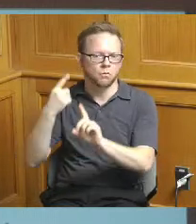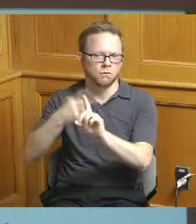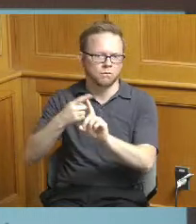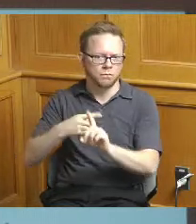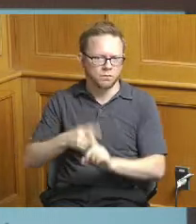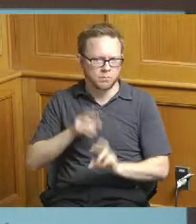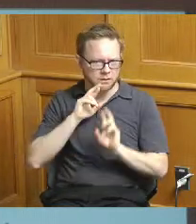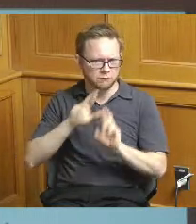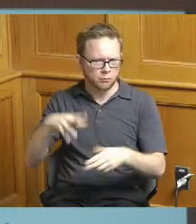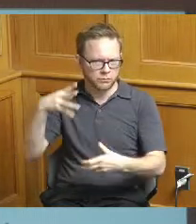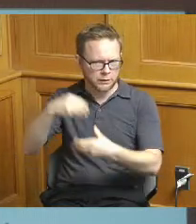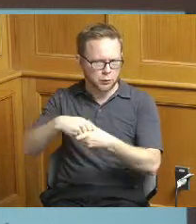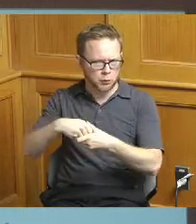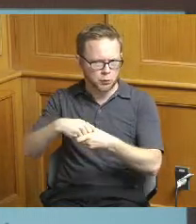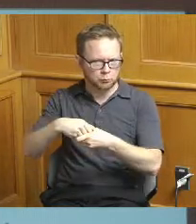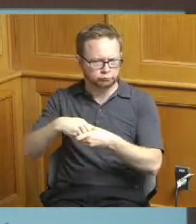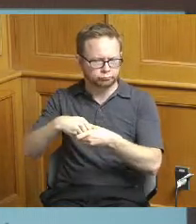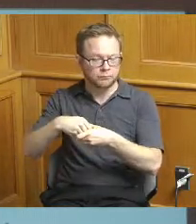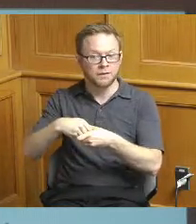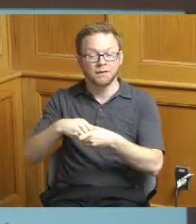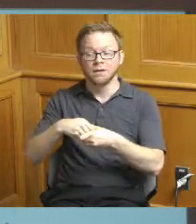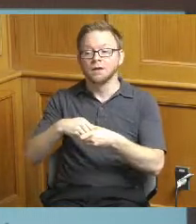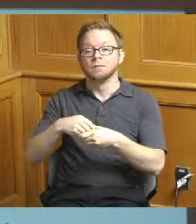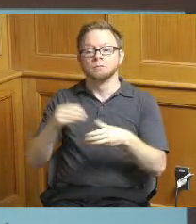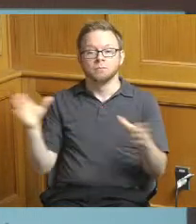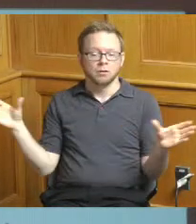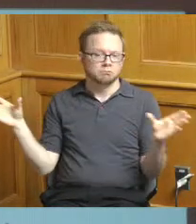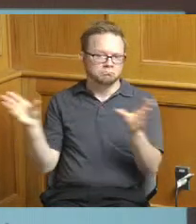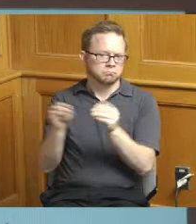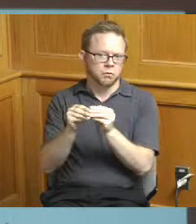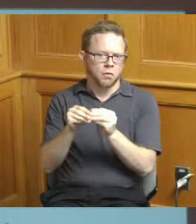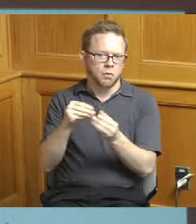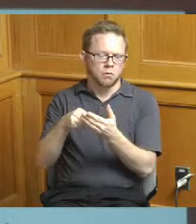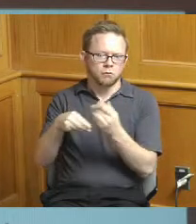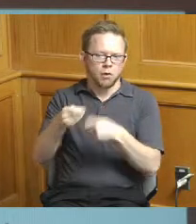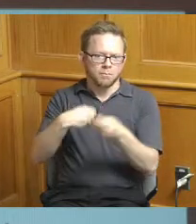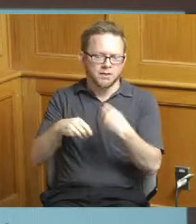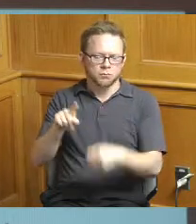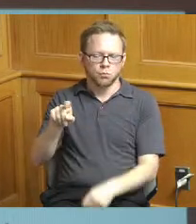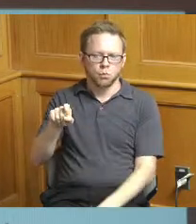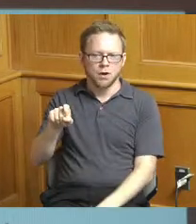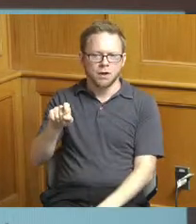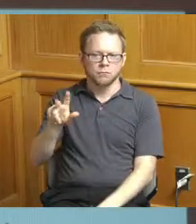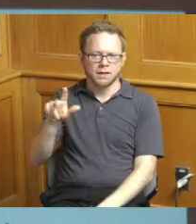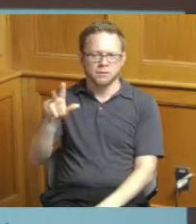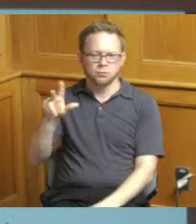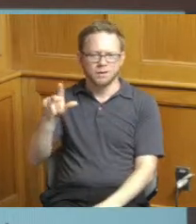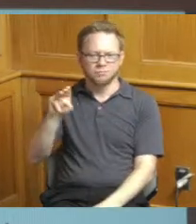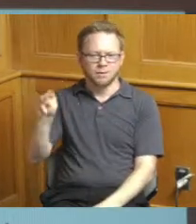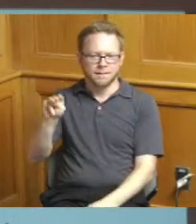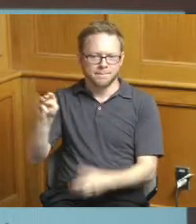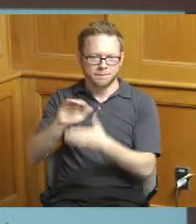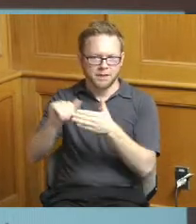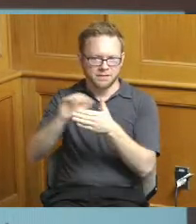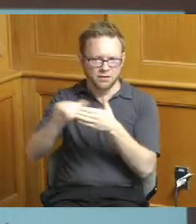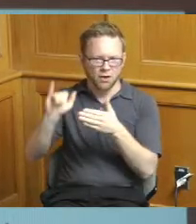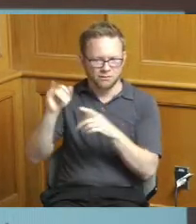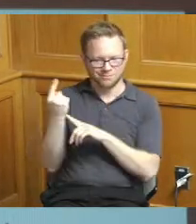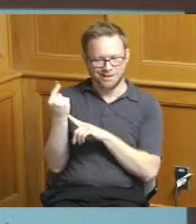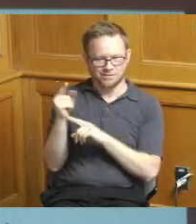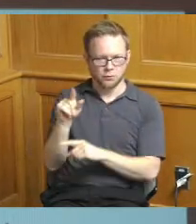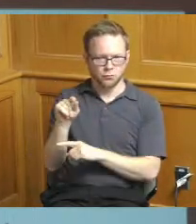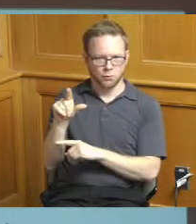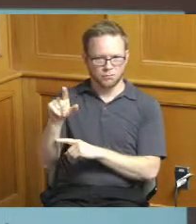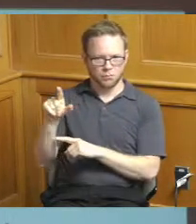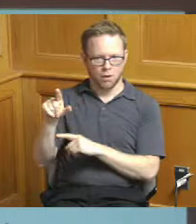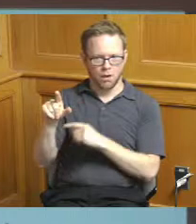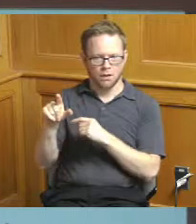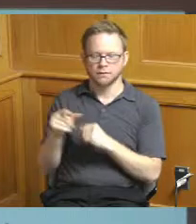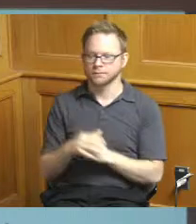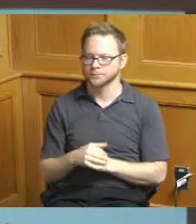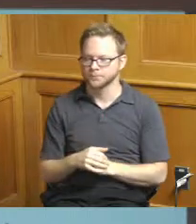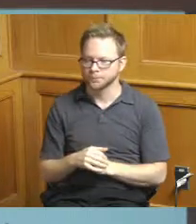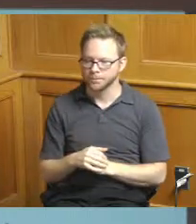we had an overall budget of 123 million for 2021. we performed or our expenditures were only about